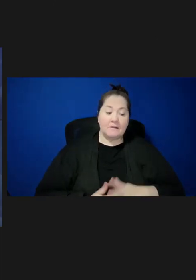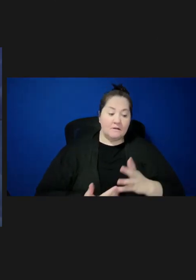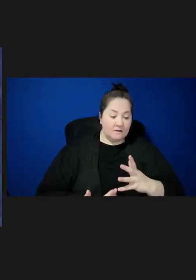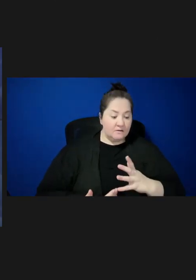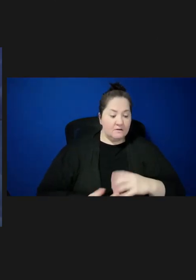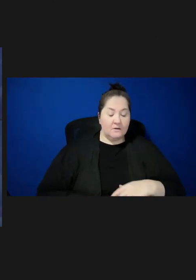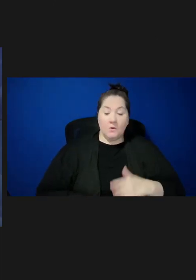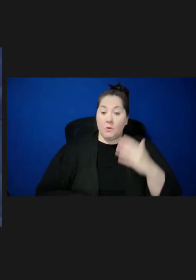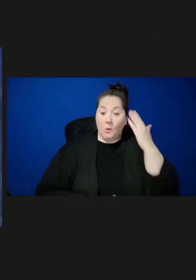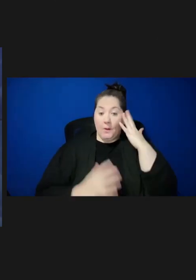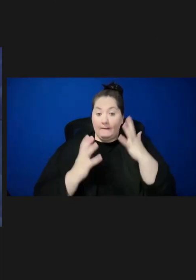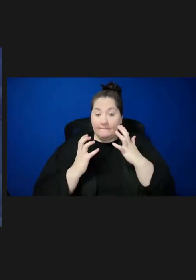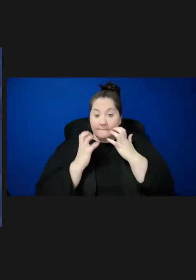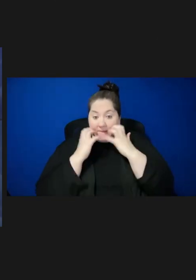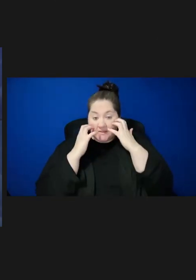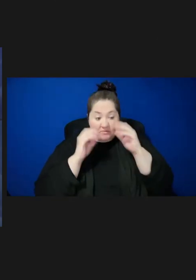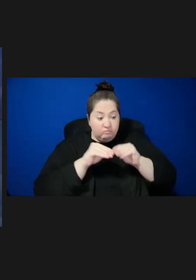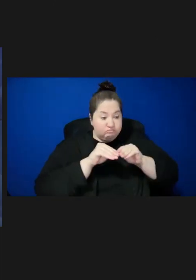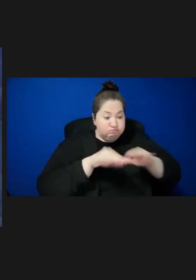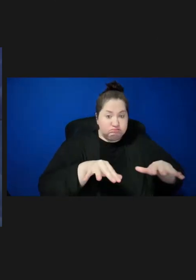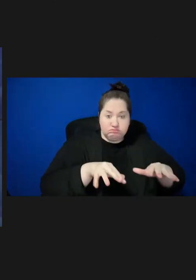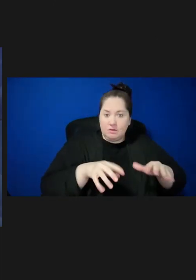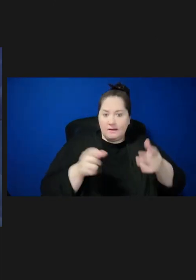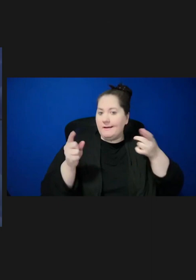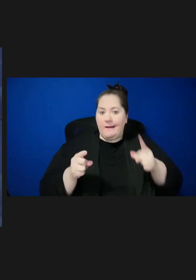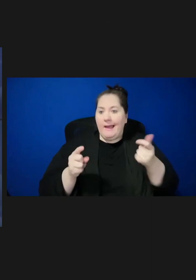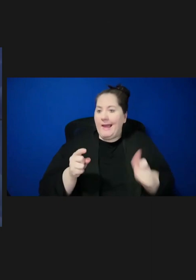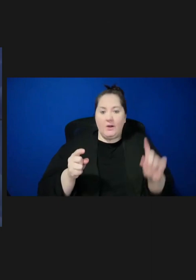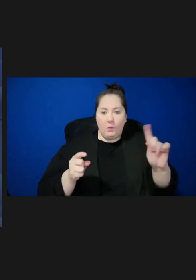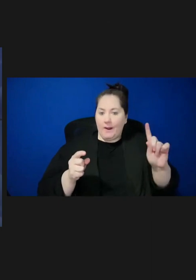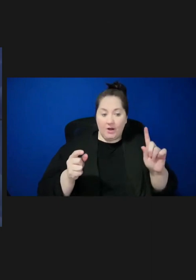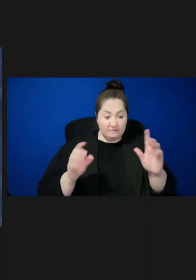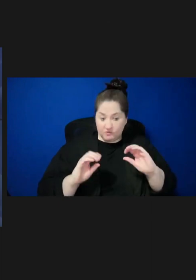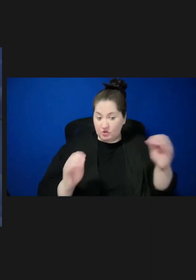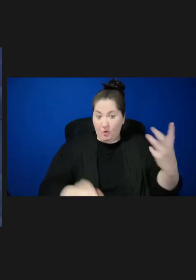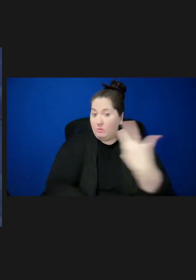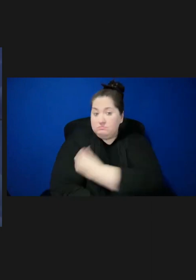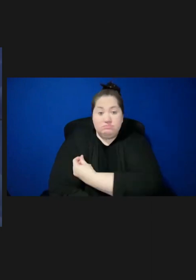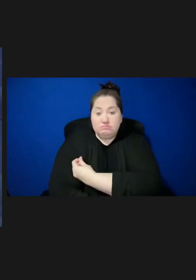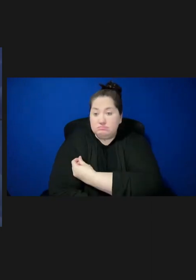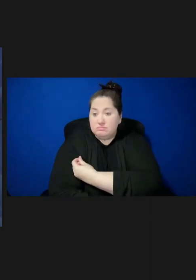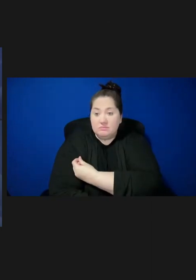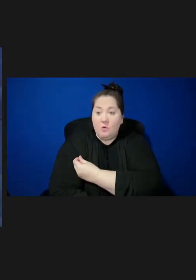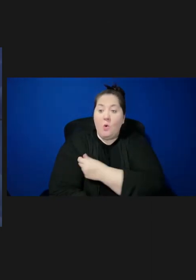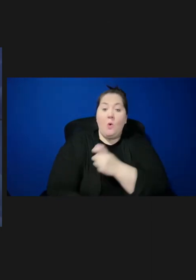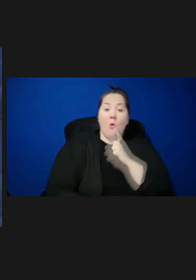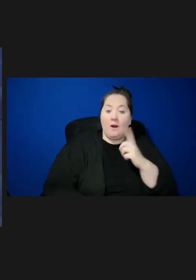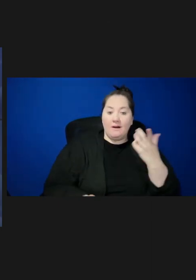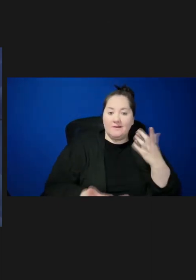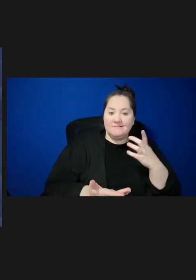measles outbreaks can happen anywhere to people who are unvaccinated or under-vaccinated. While